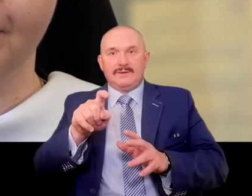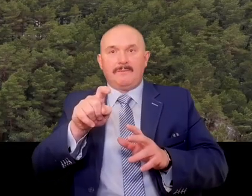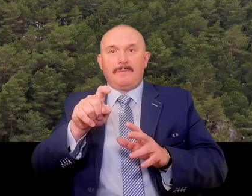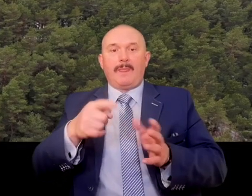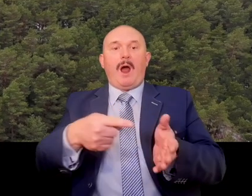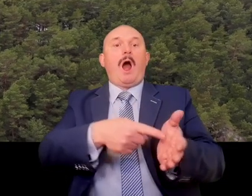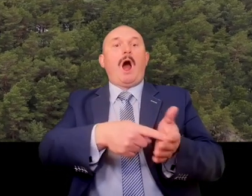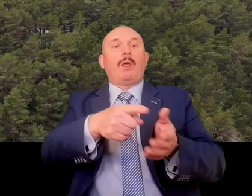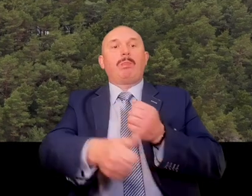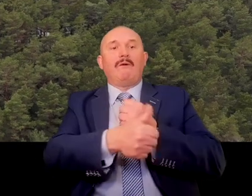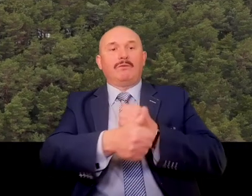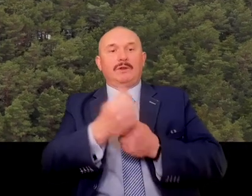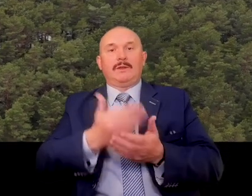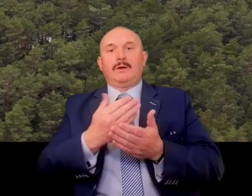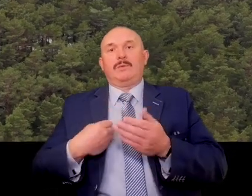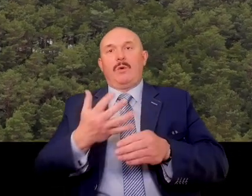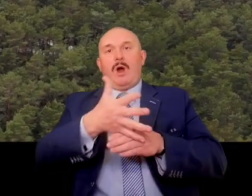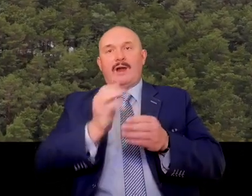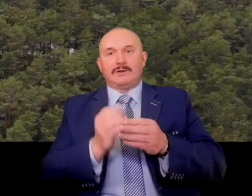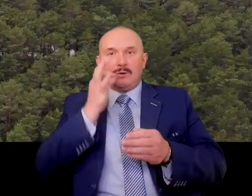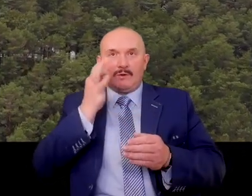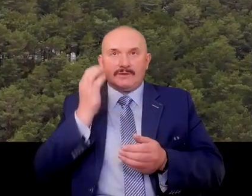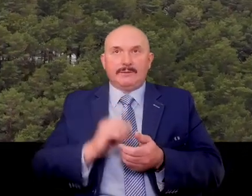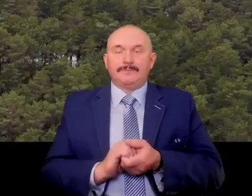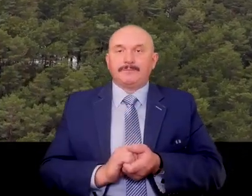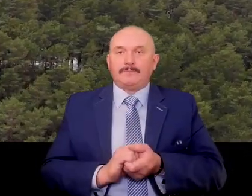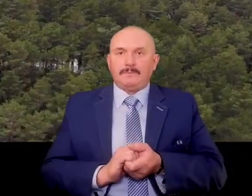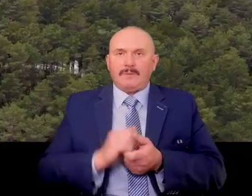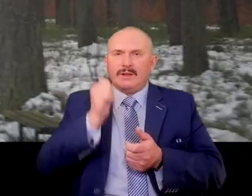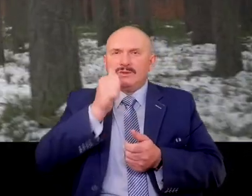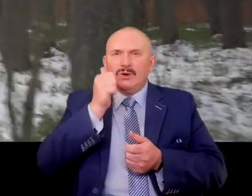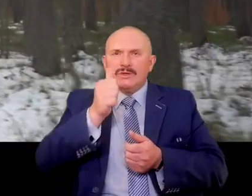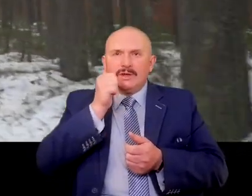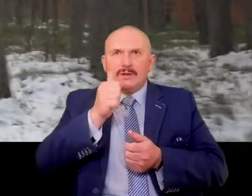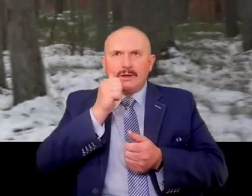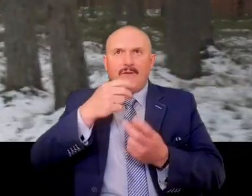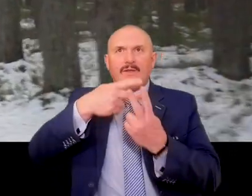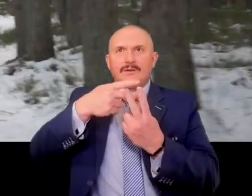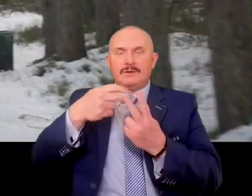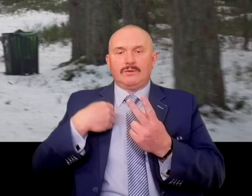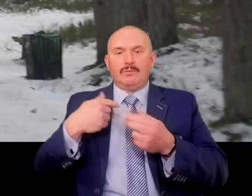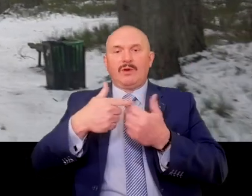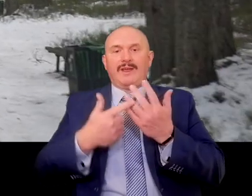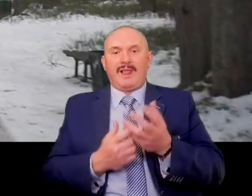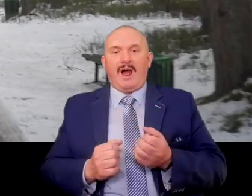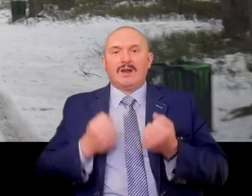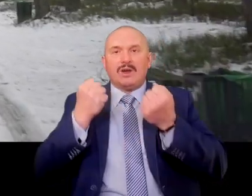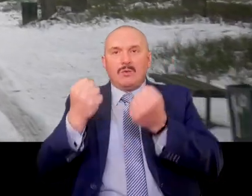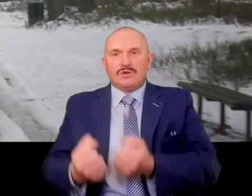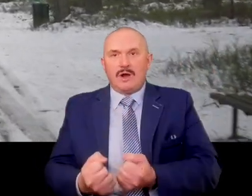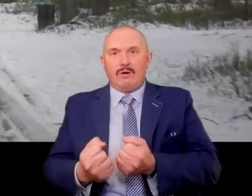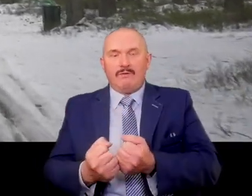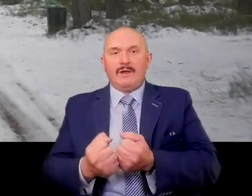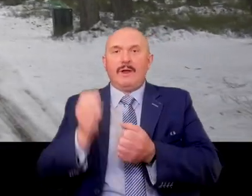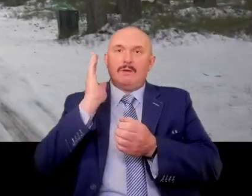Every day a few lorries of people left the Wejherowo prison, prisoners in the direction of the forests of Piaśnica,